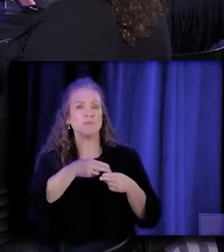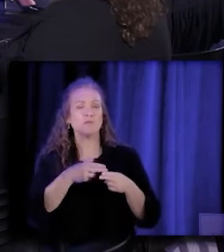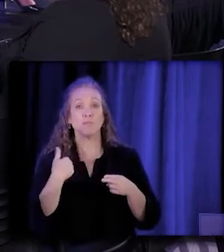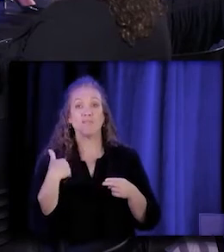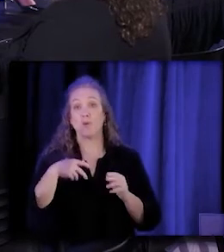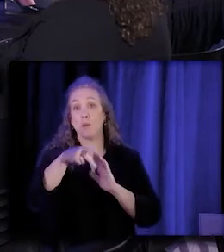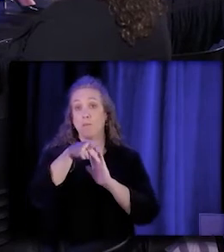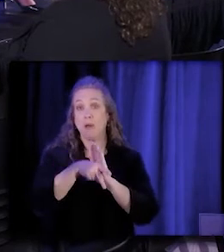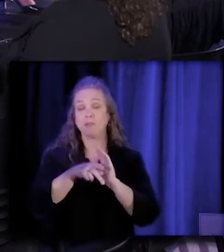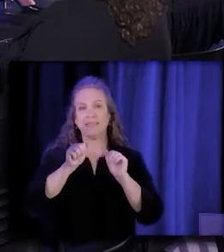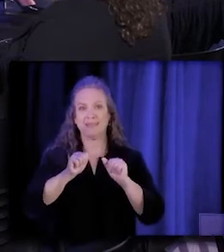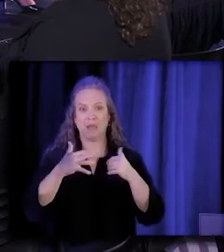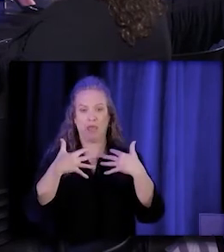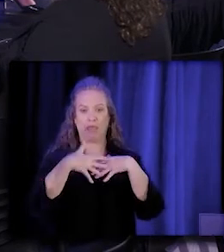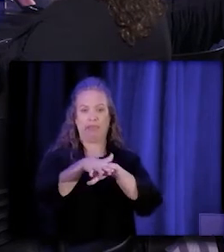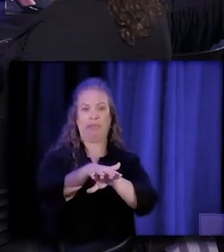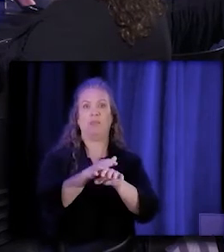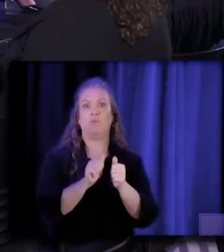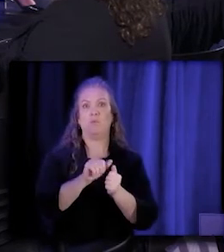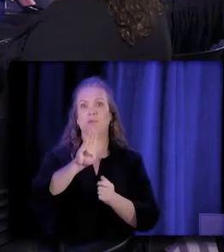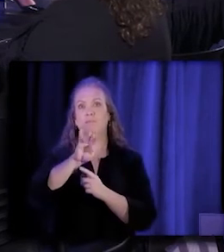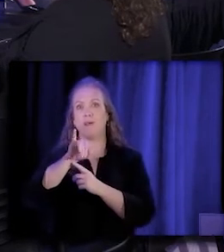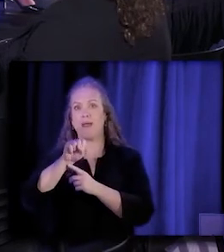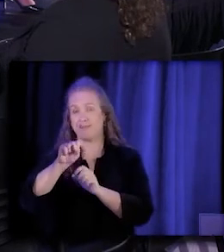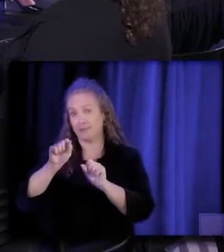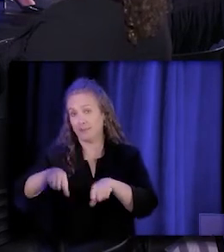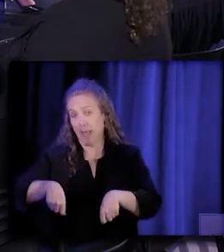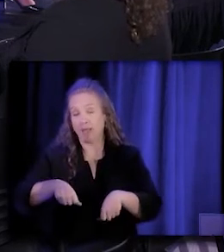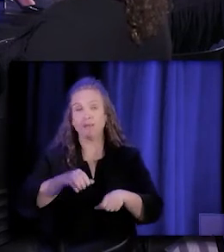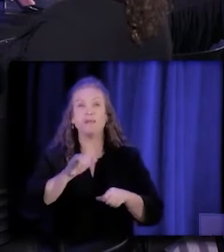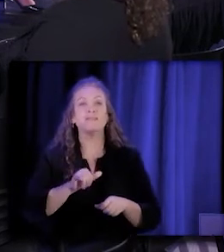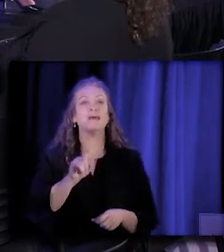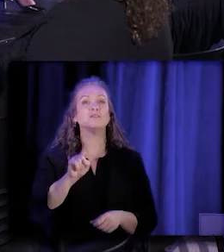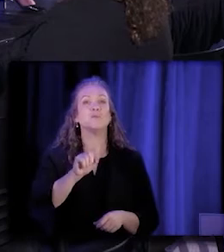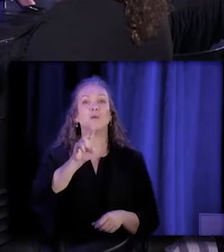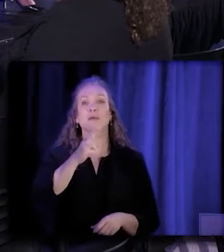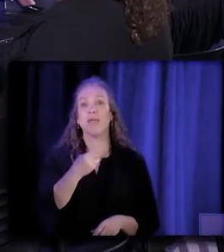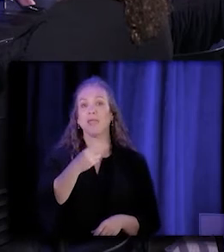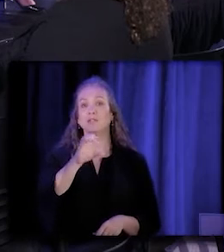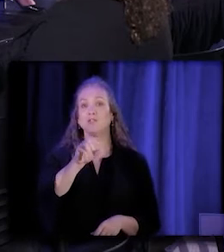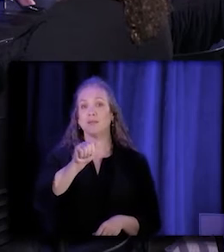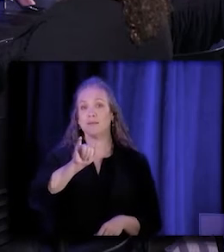and I think that it's a great example of where HCAI, DHCS have been really intentional